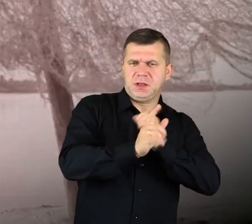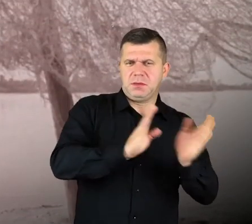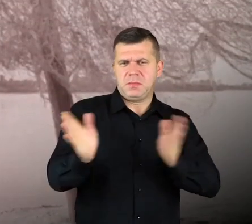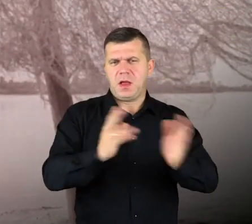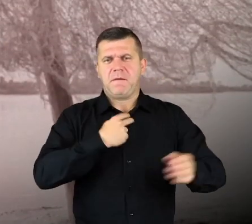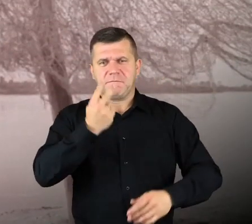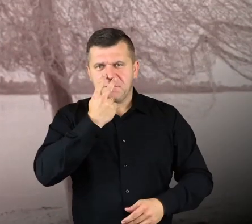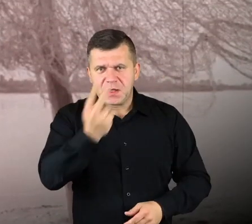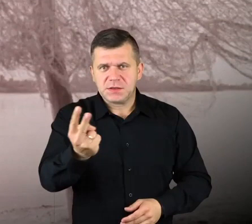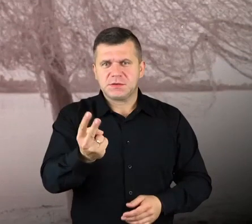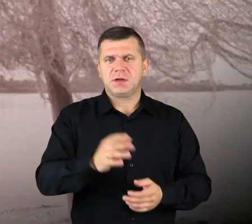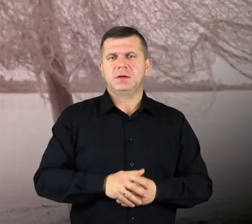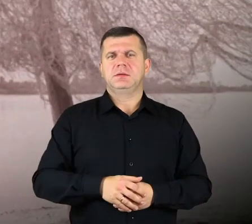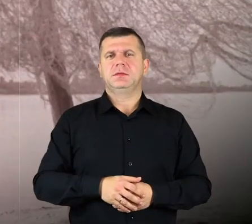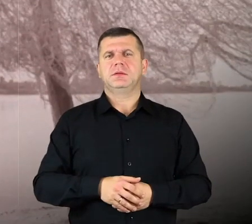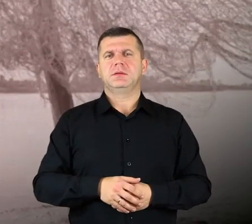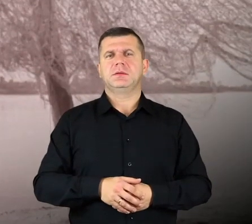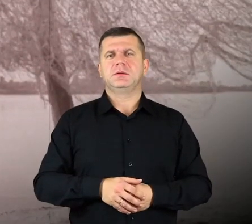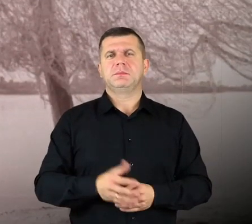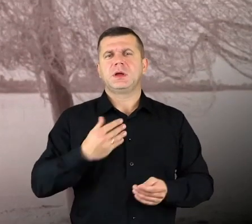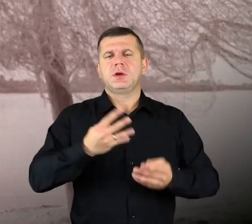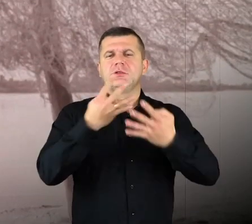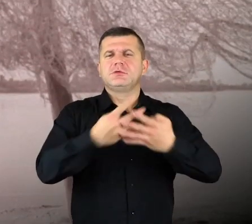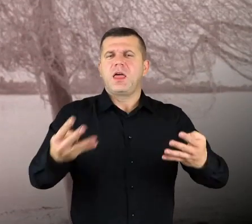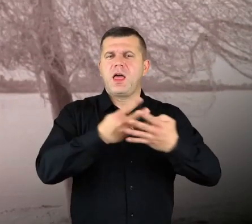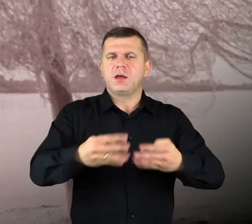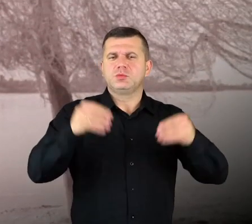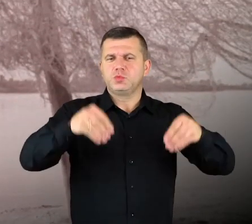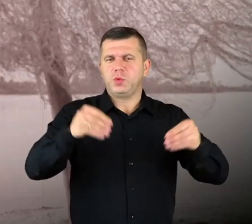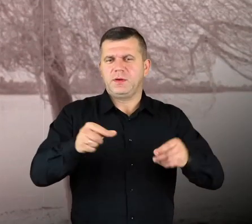nets drying out on the shore.